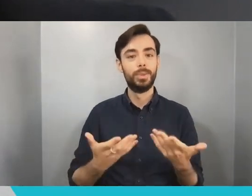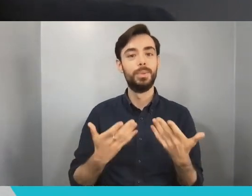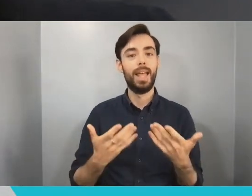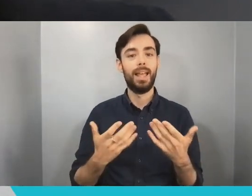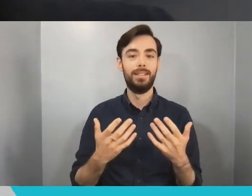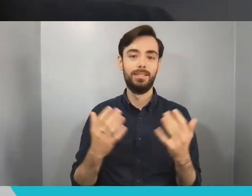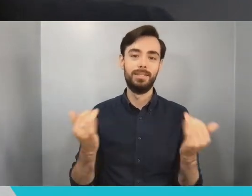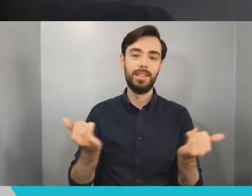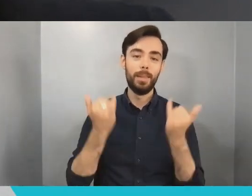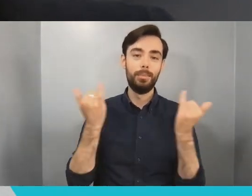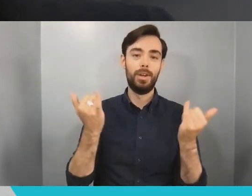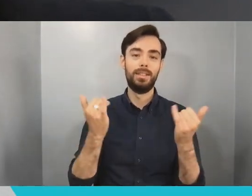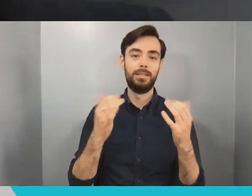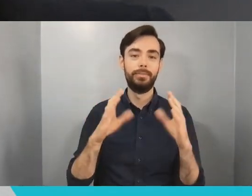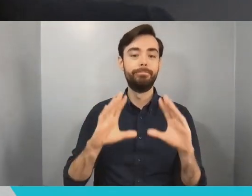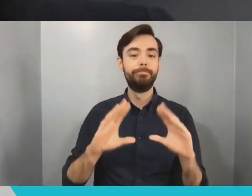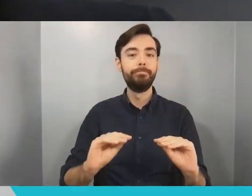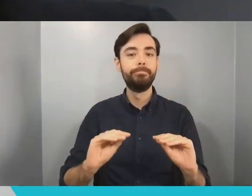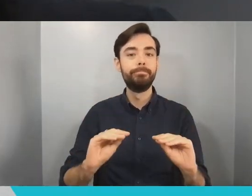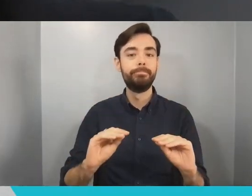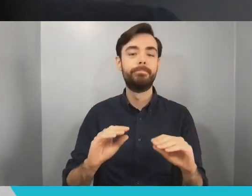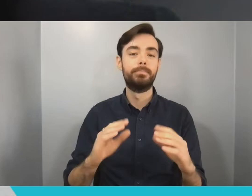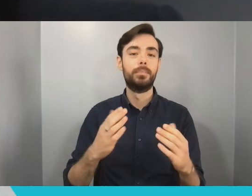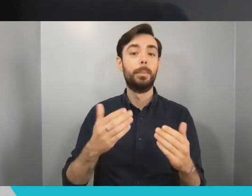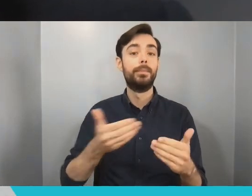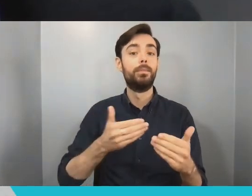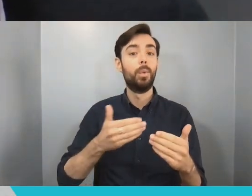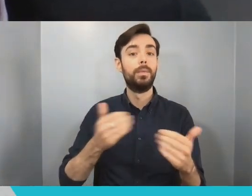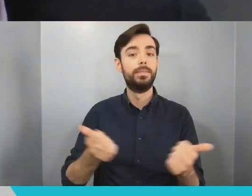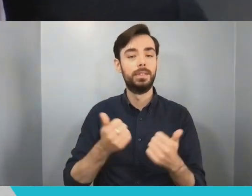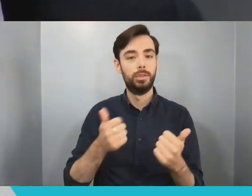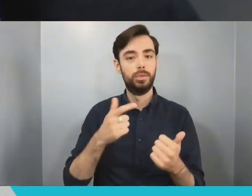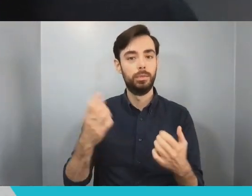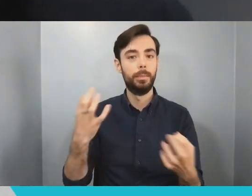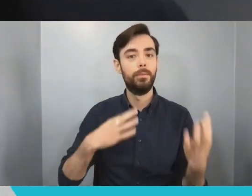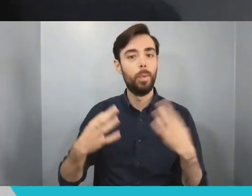with some student performances from Bristol Suspensions – the University A Capella Society